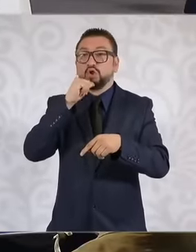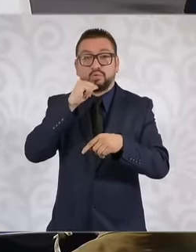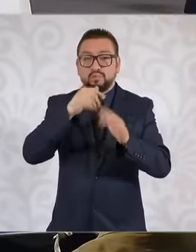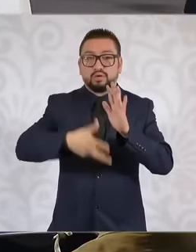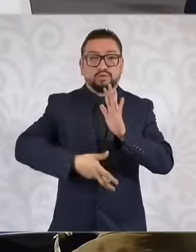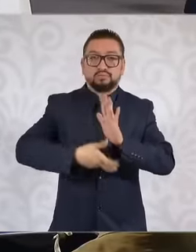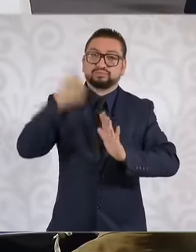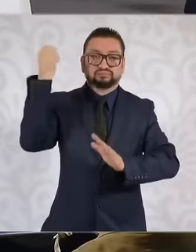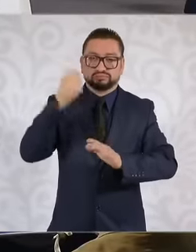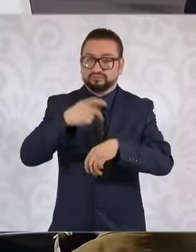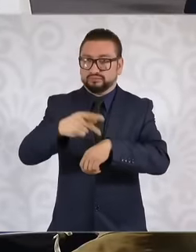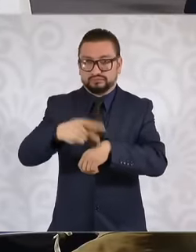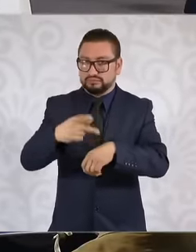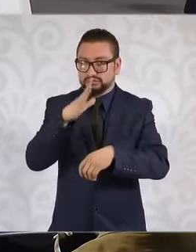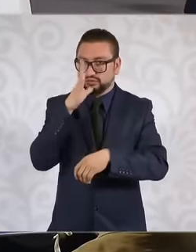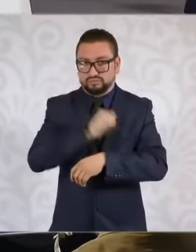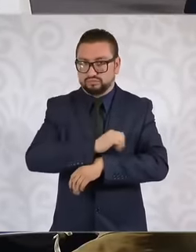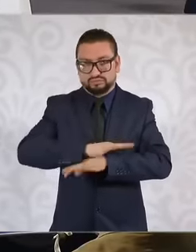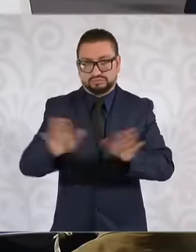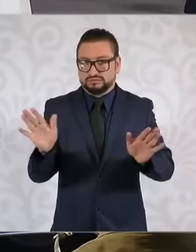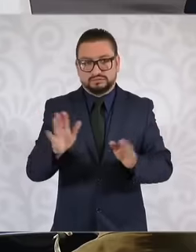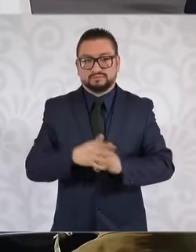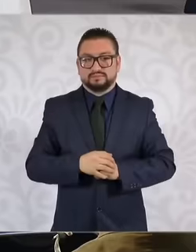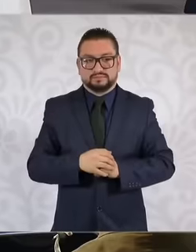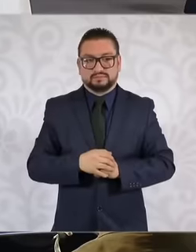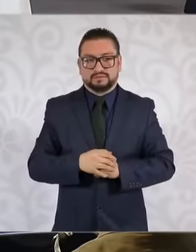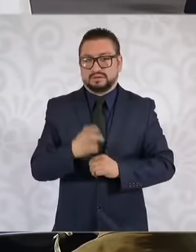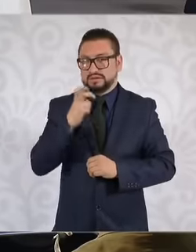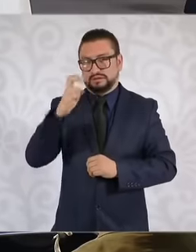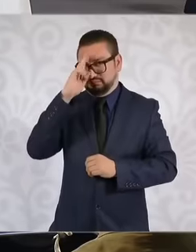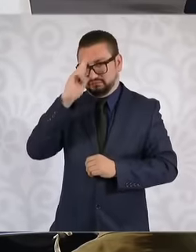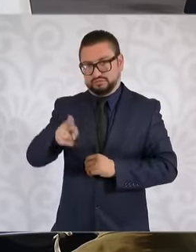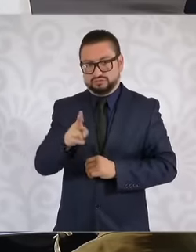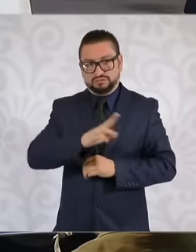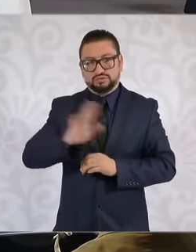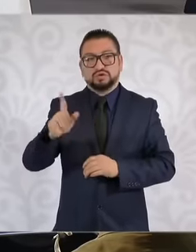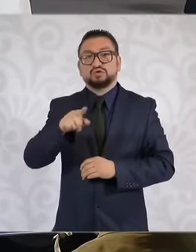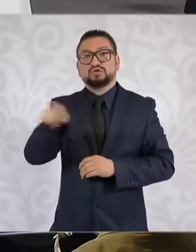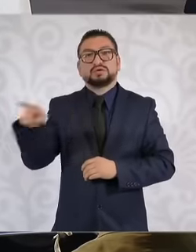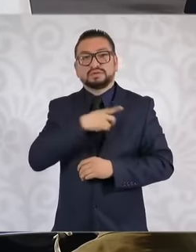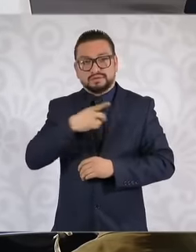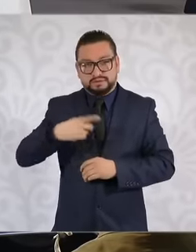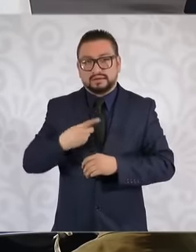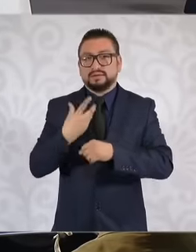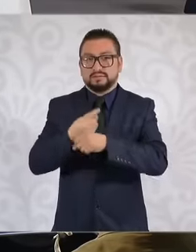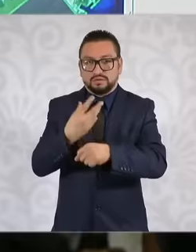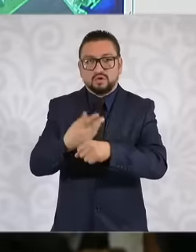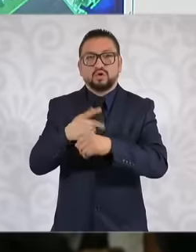more gram of limestone That is saying they will have to restore it produce forest or let's see what it does